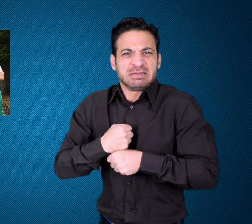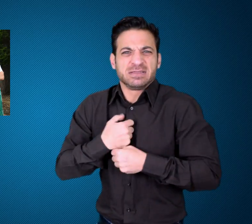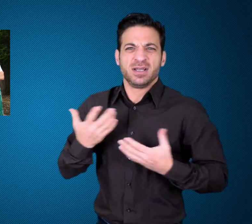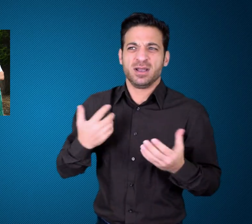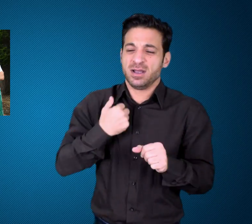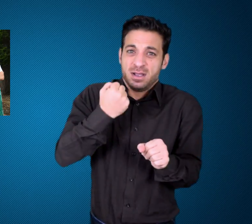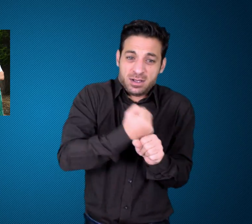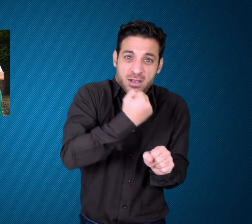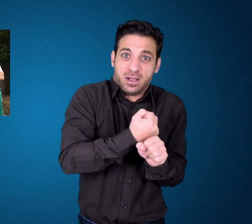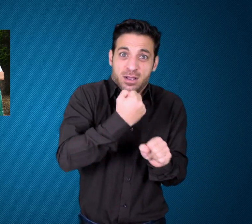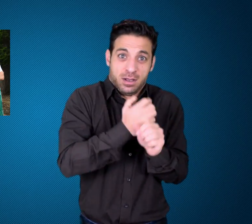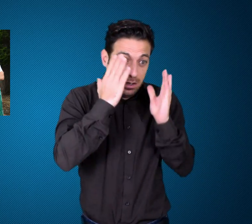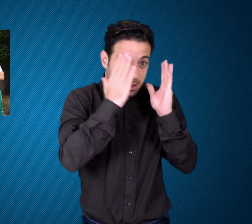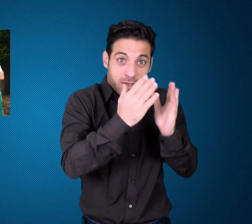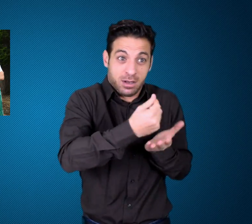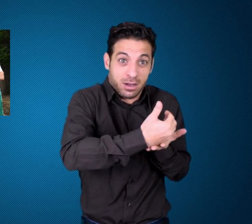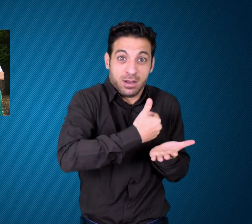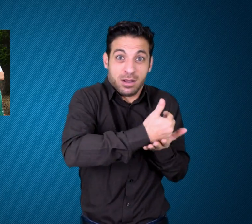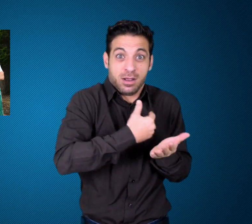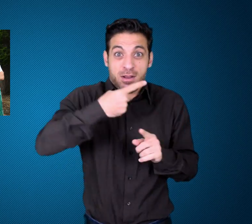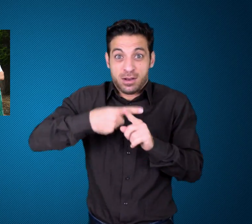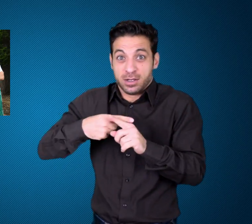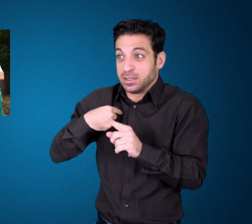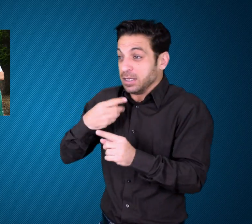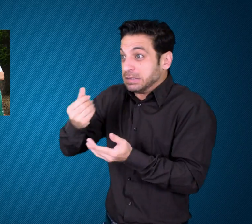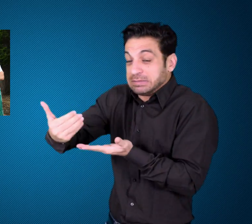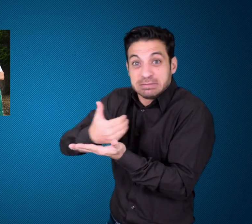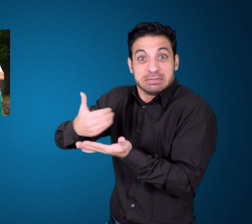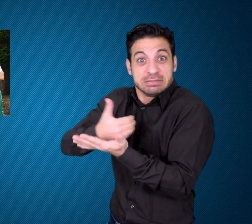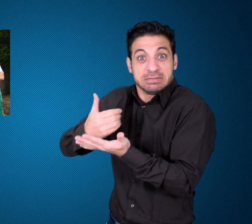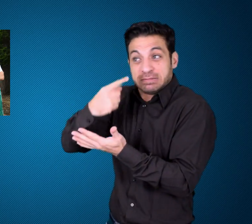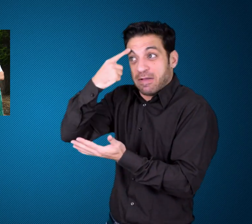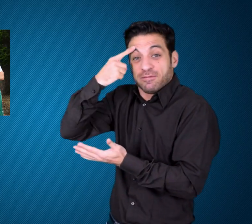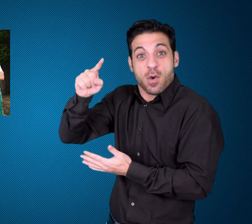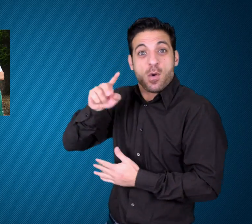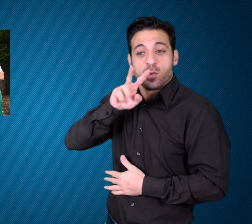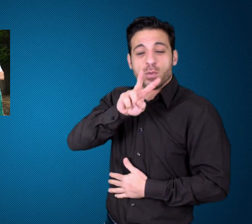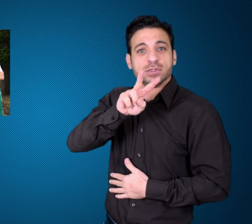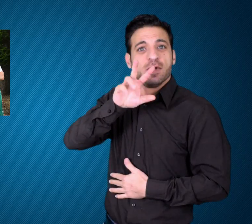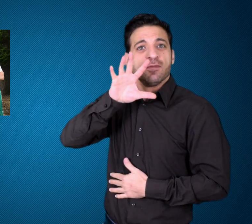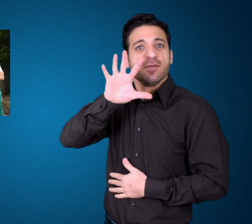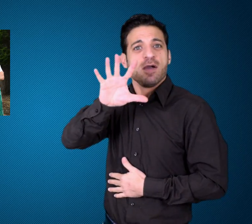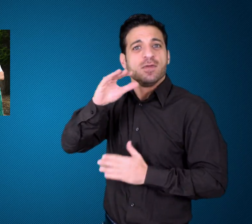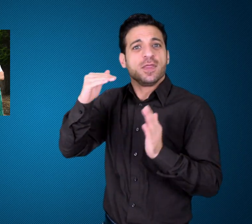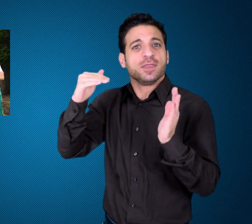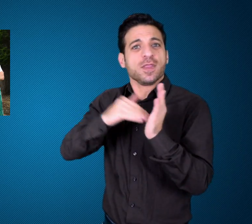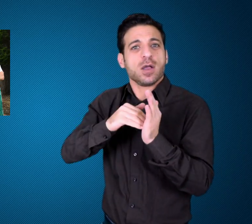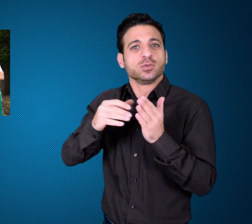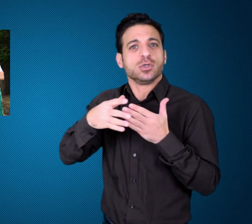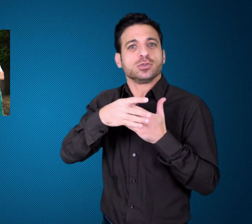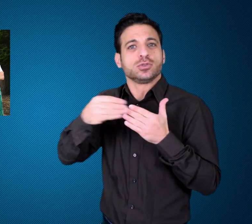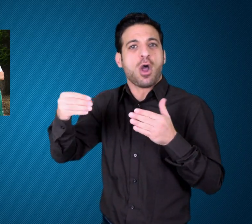their frustration that they have to work multiple jobs to come up with